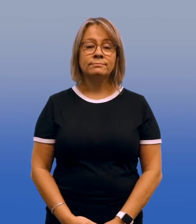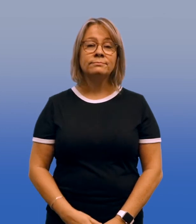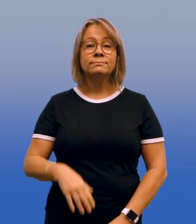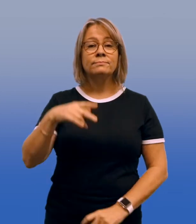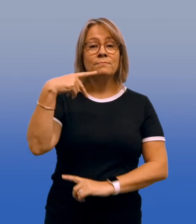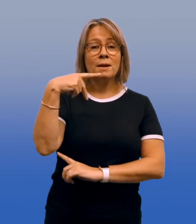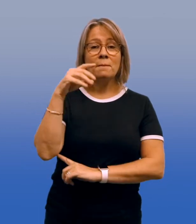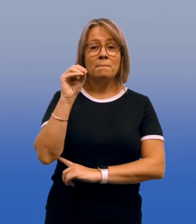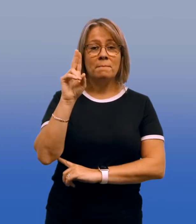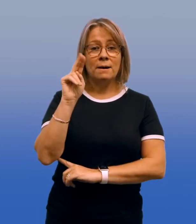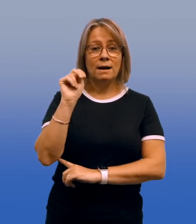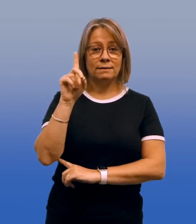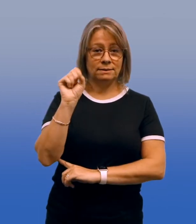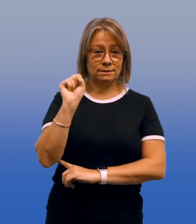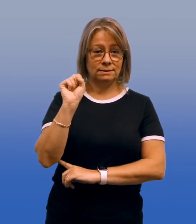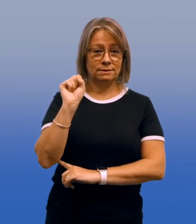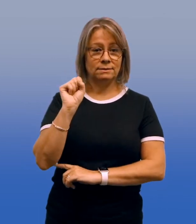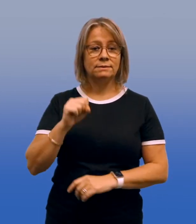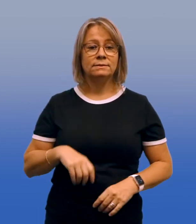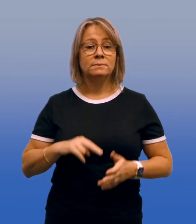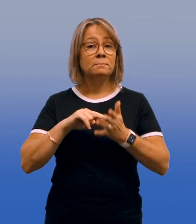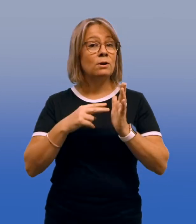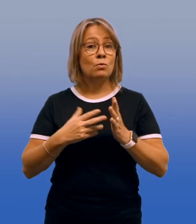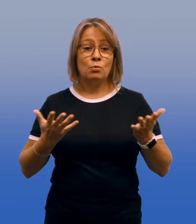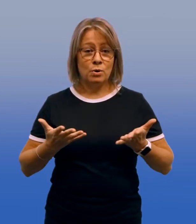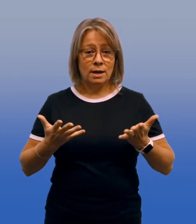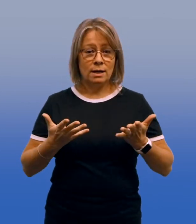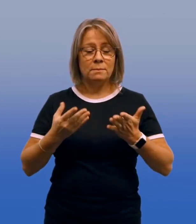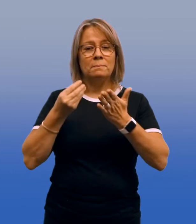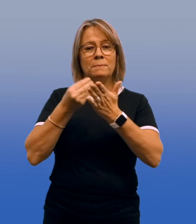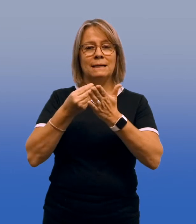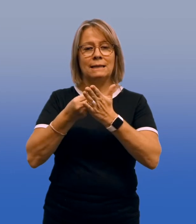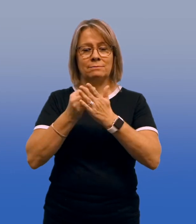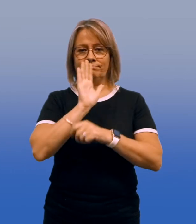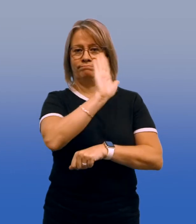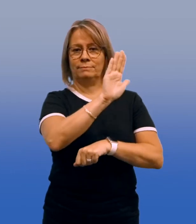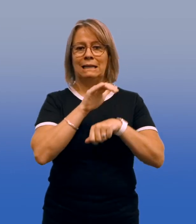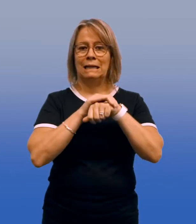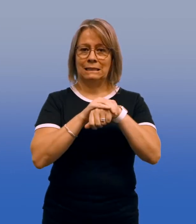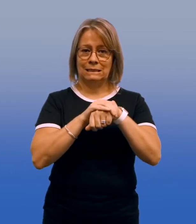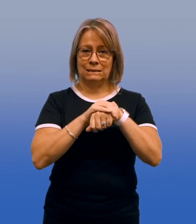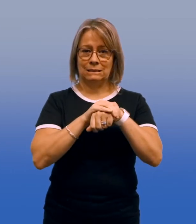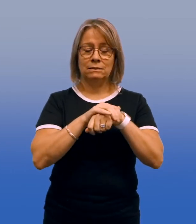Pounds is a form of money used in England.